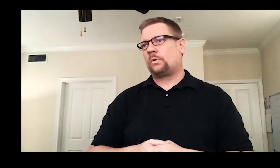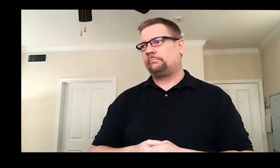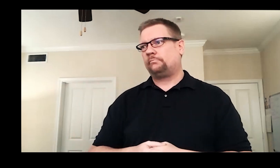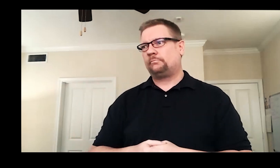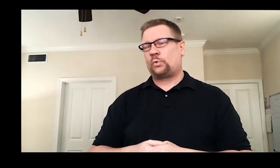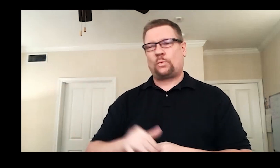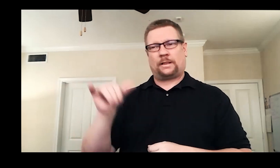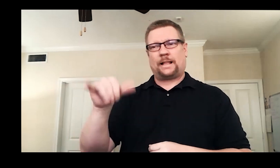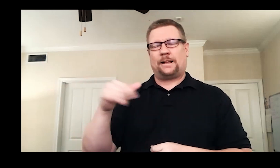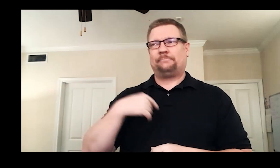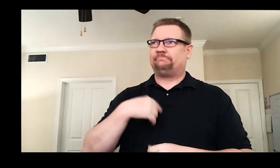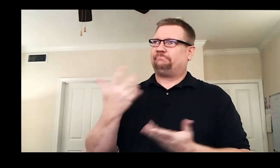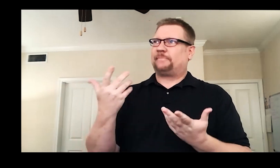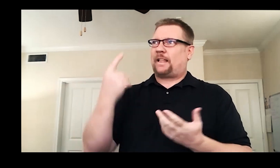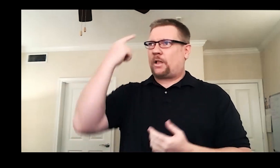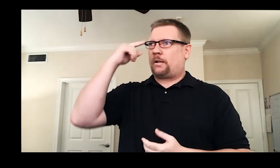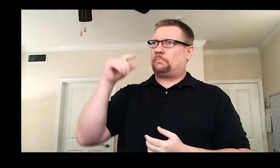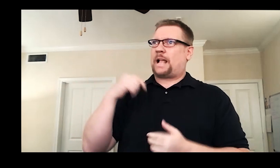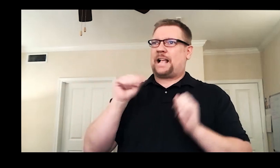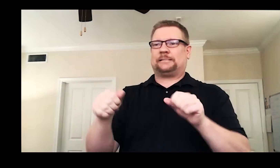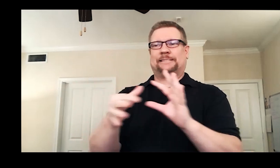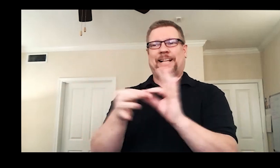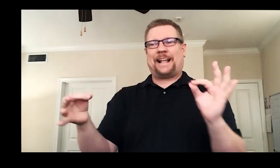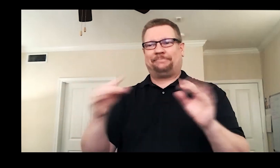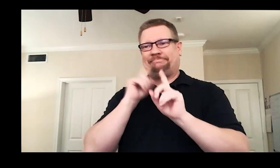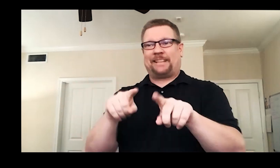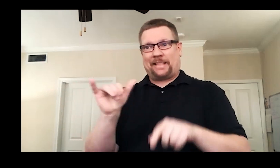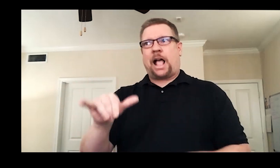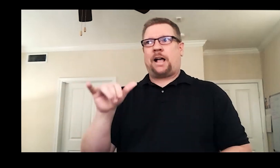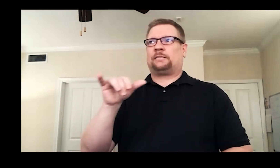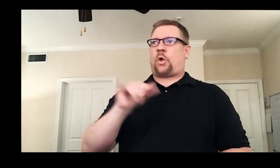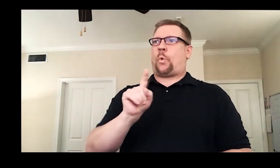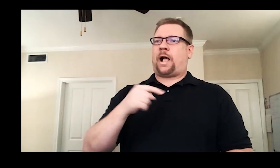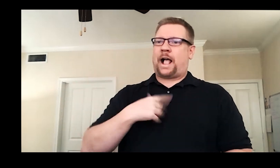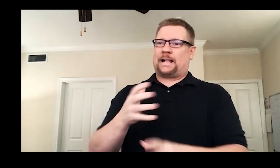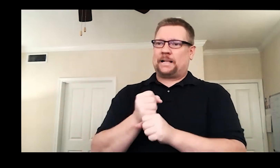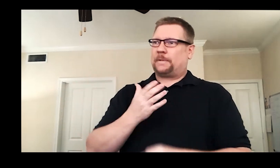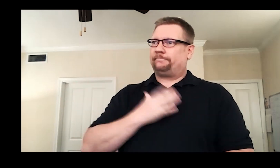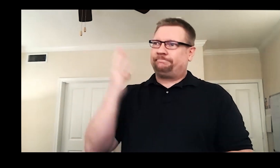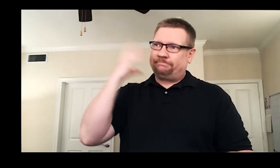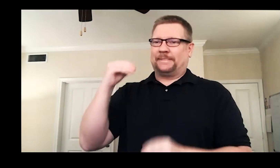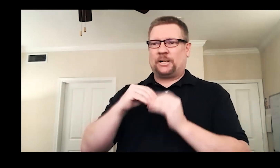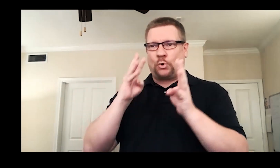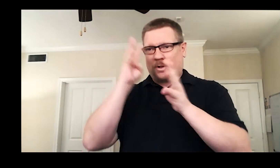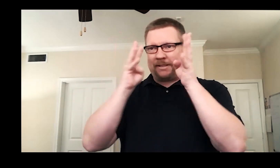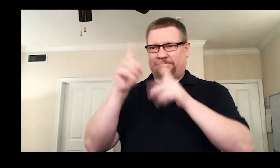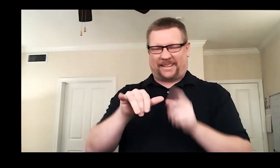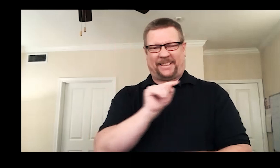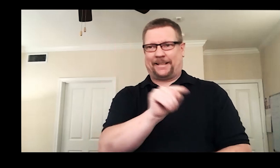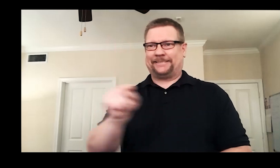other halfway and interact. In a nutshell, that is where I got my theatrical experience at that time.